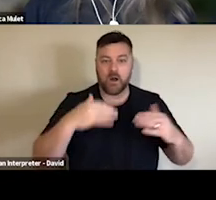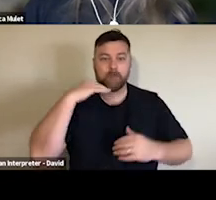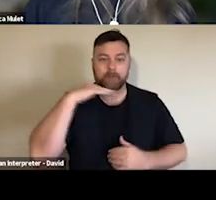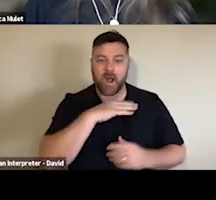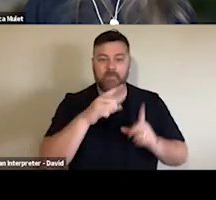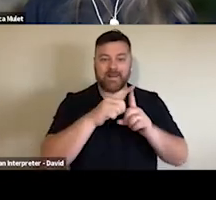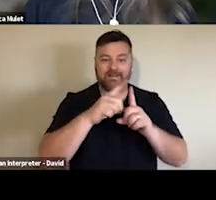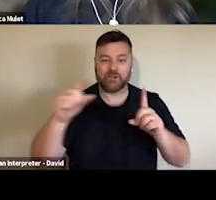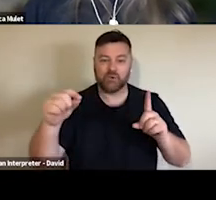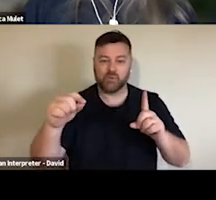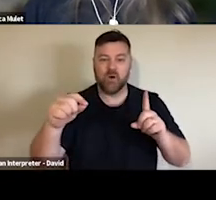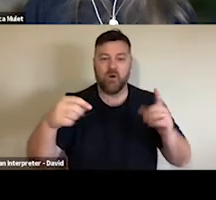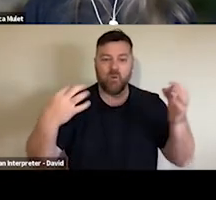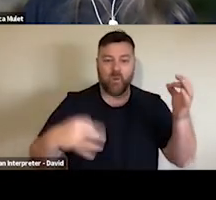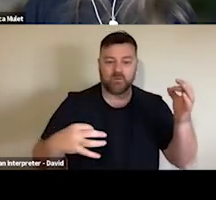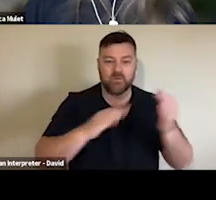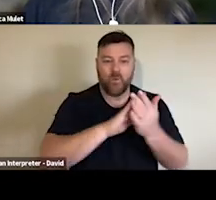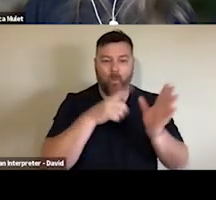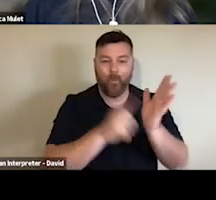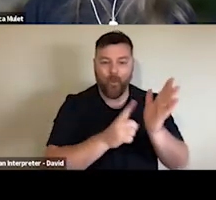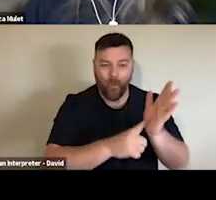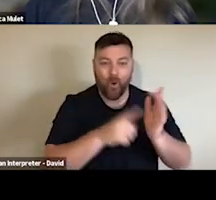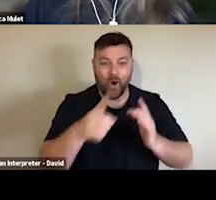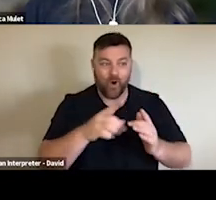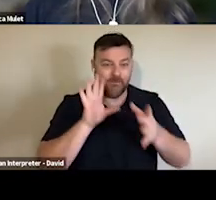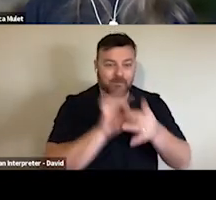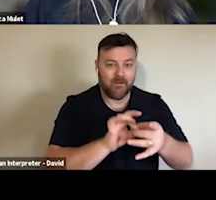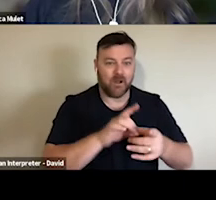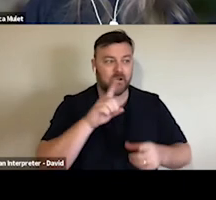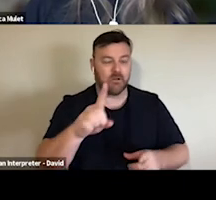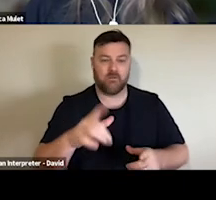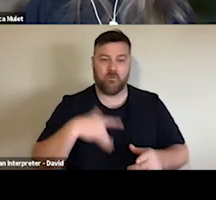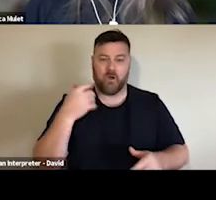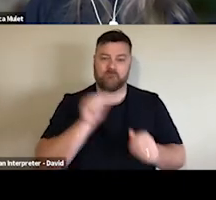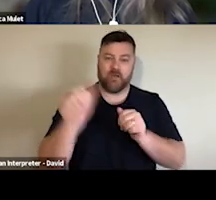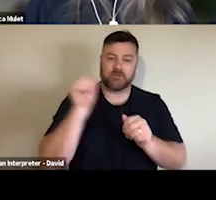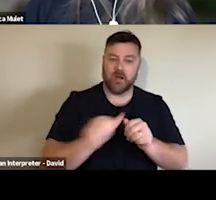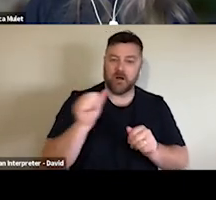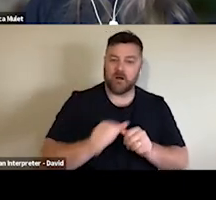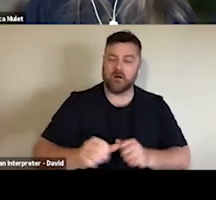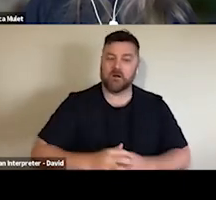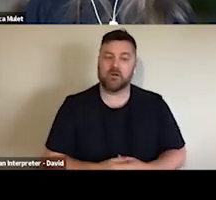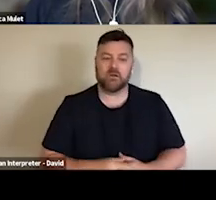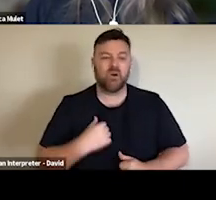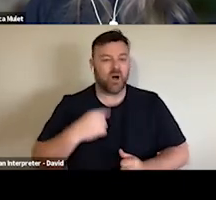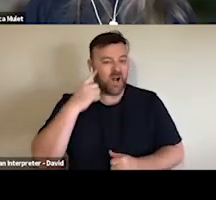and of course COVID just accelerated us into what I call the wild west of digital programming where every open frontier and everyone is running towards the horizon and, you know,